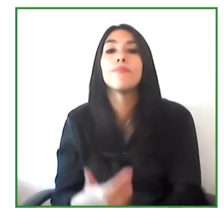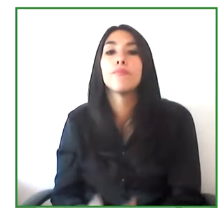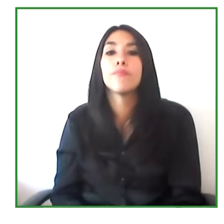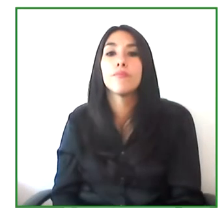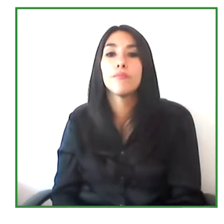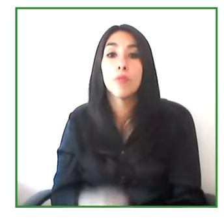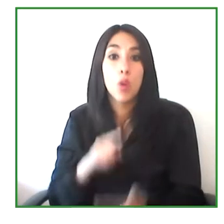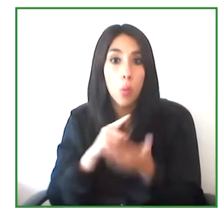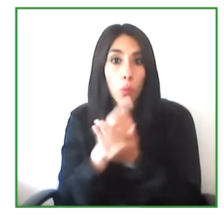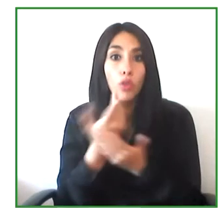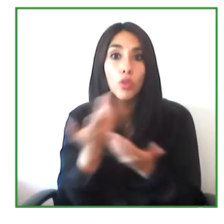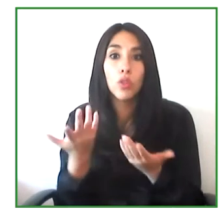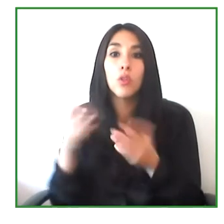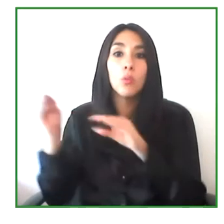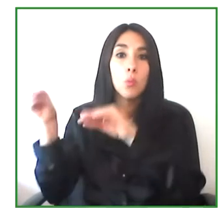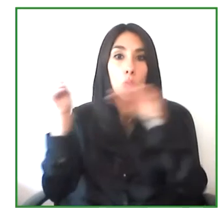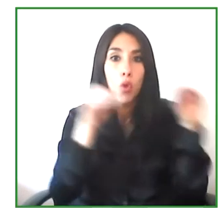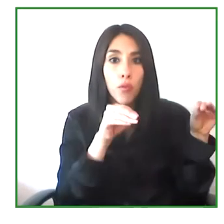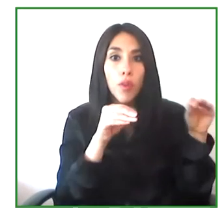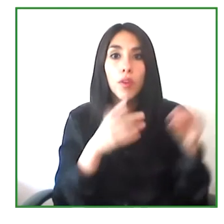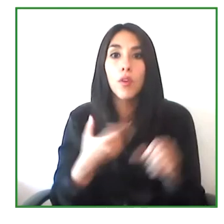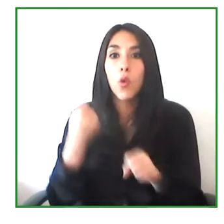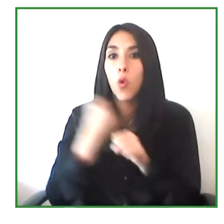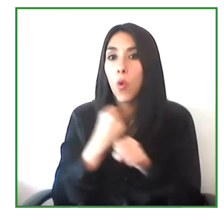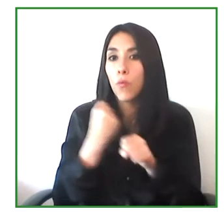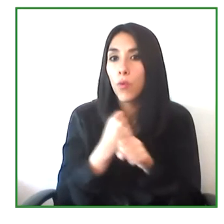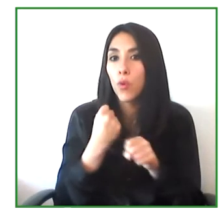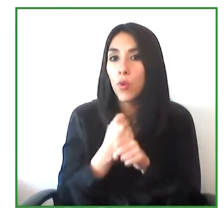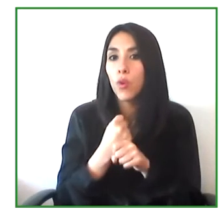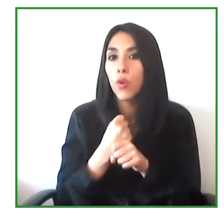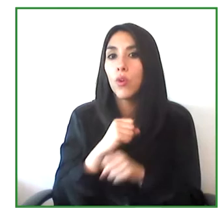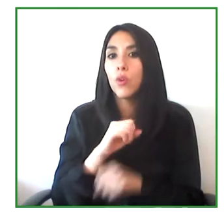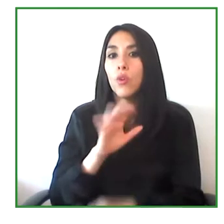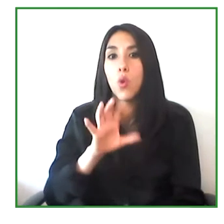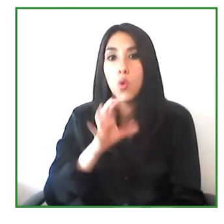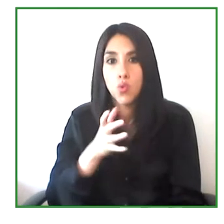Paraguay, they have already opened a centro de relevo with our support.